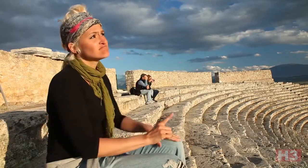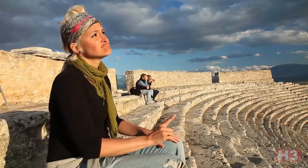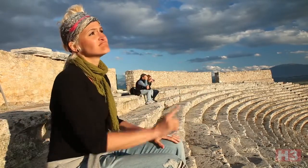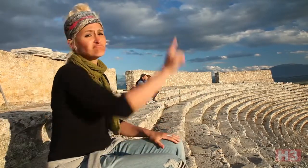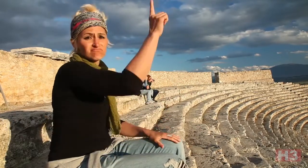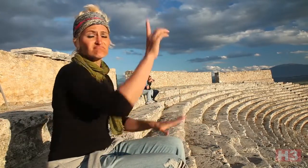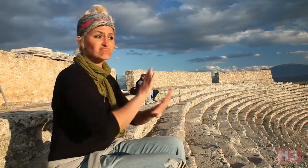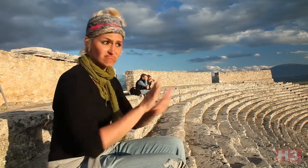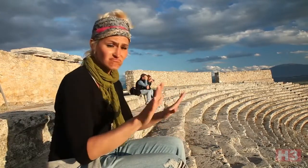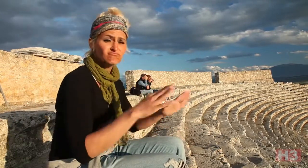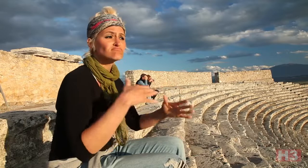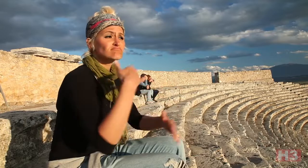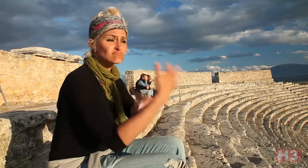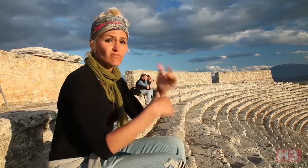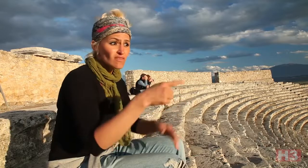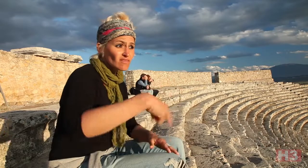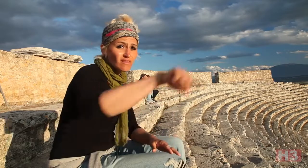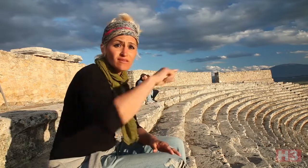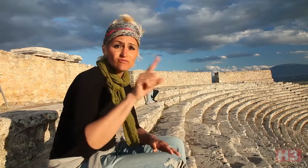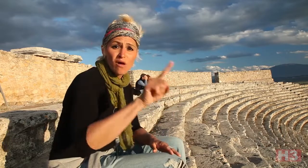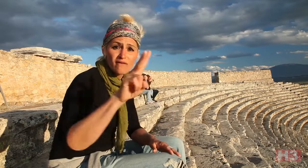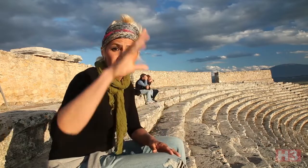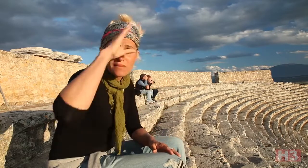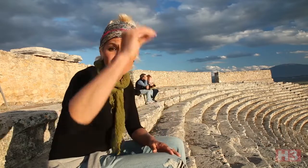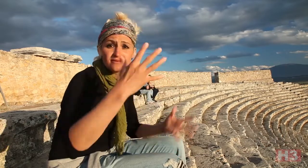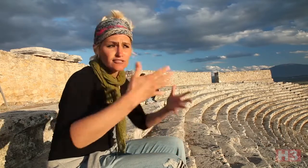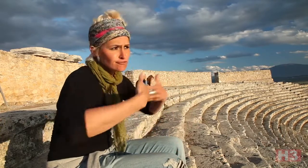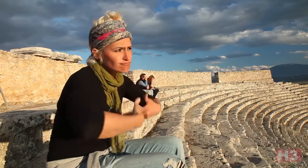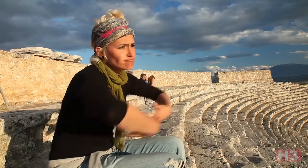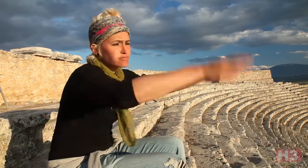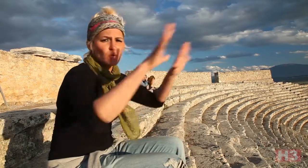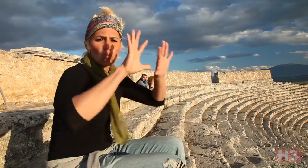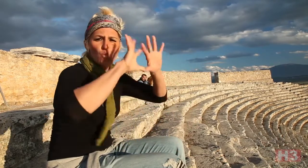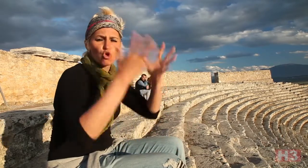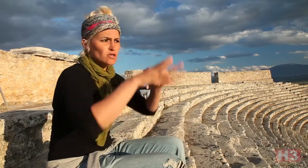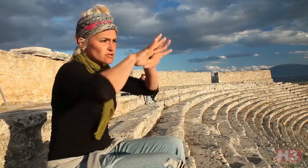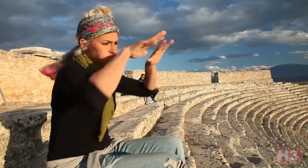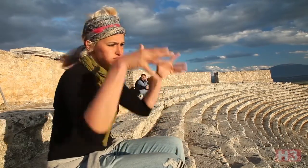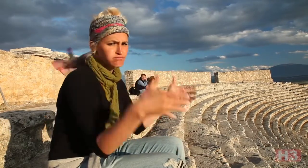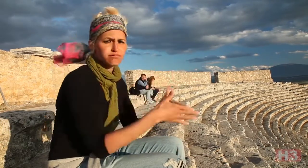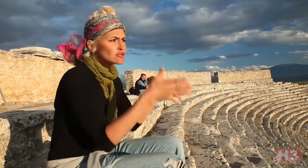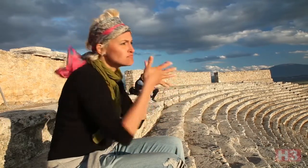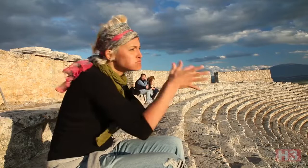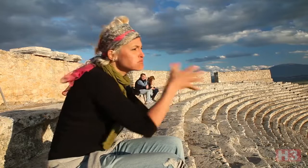He has risen to heaven. The 12 disciples spread out in different directions.